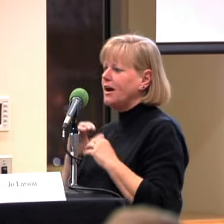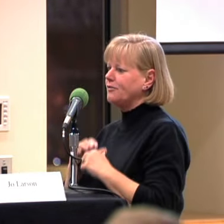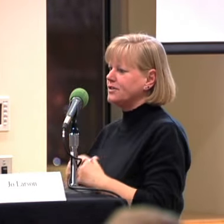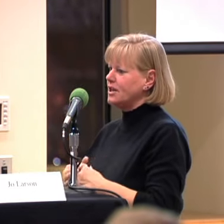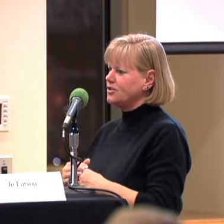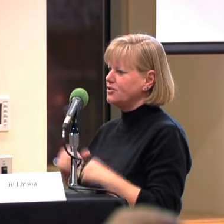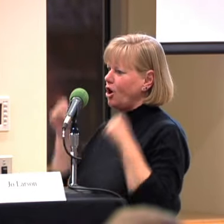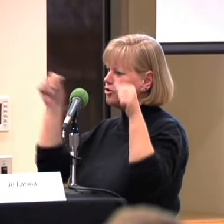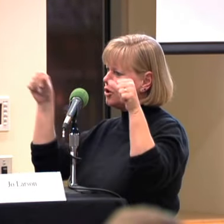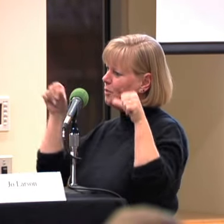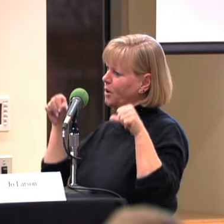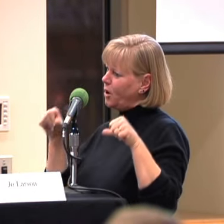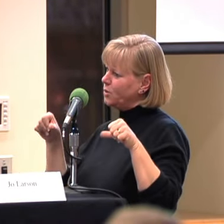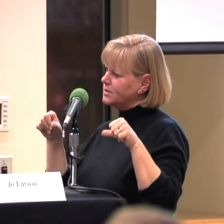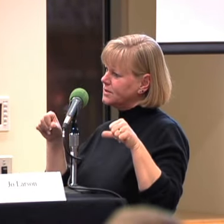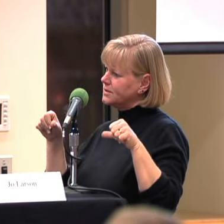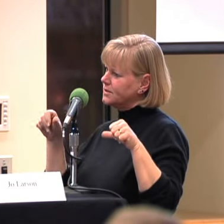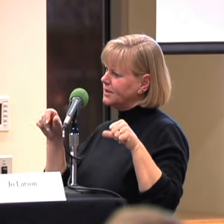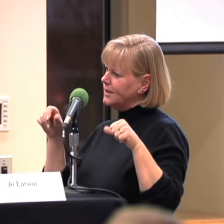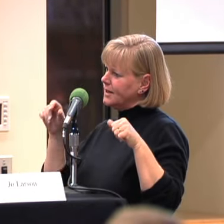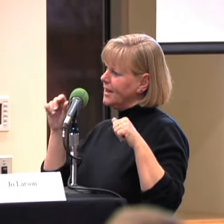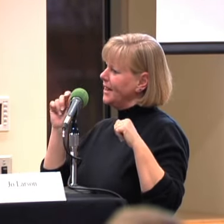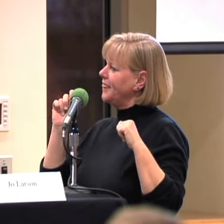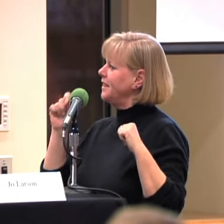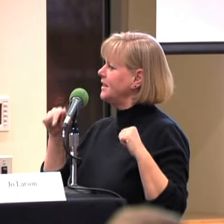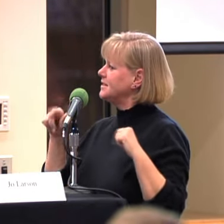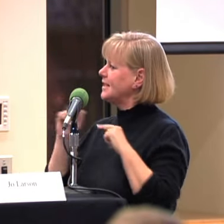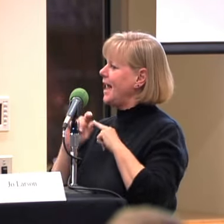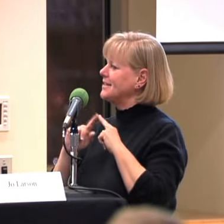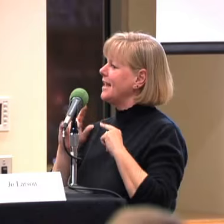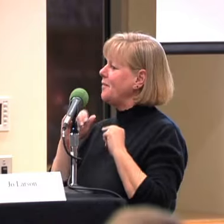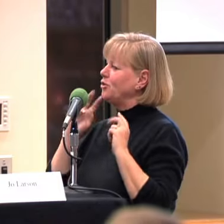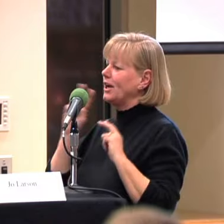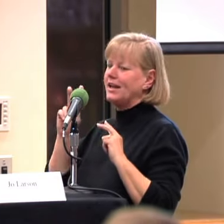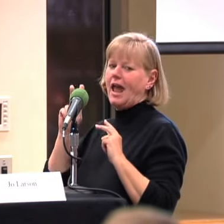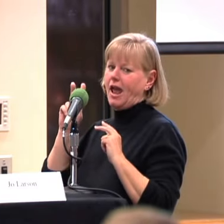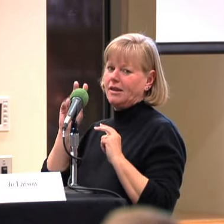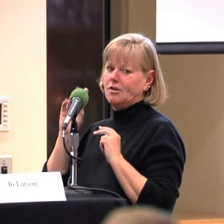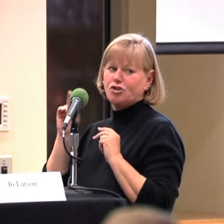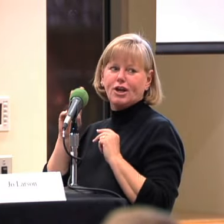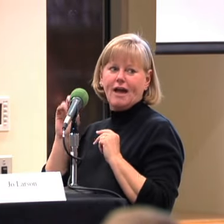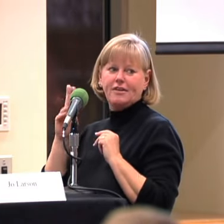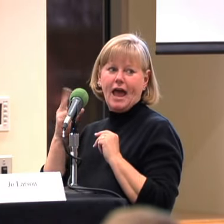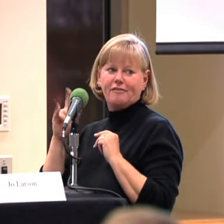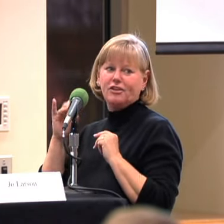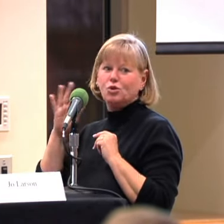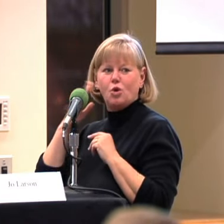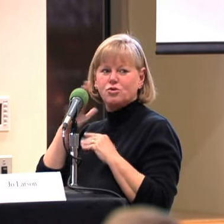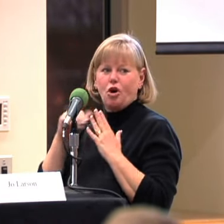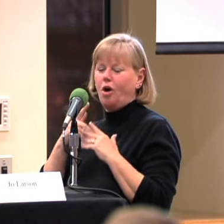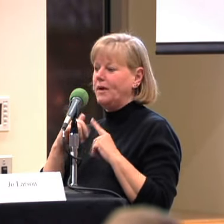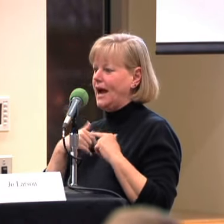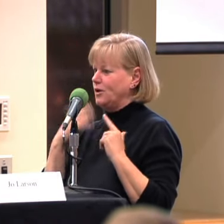COMMUNITY CONVERSATIONS ALSO HOSTS THIS… DR. KEVIN HATFIELD, HOW